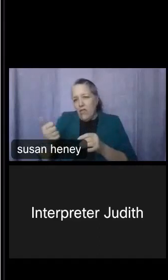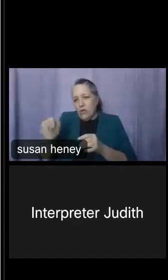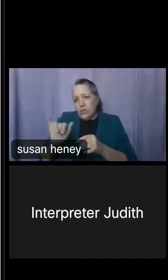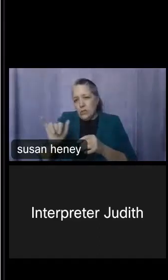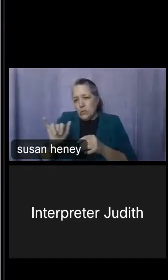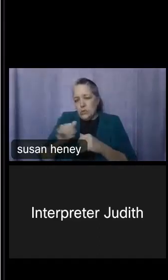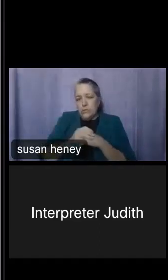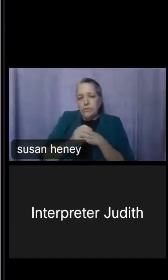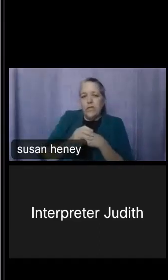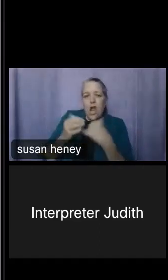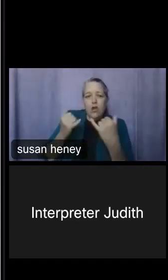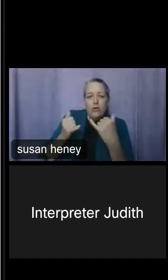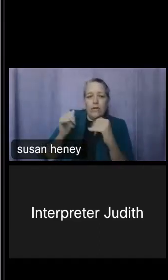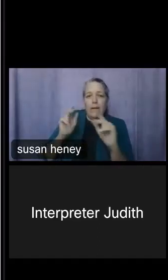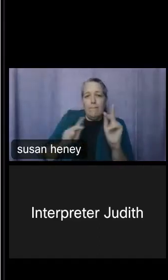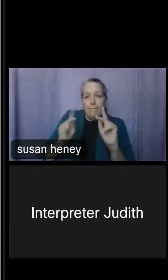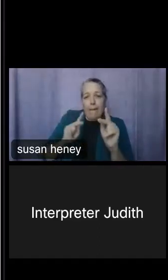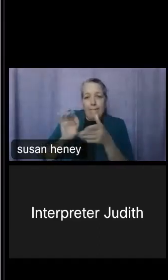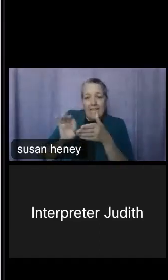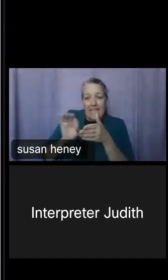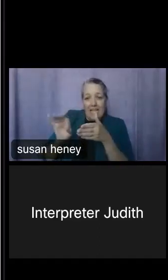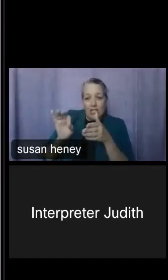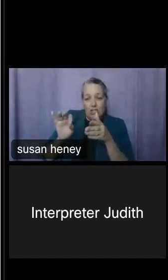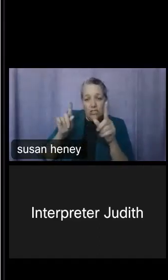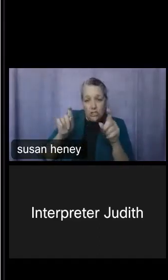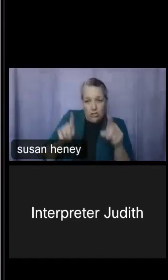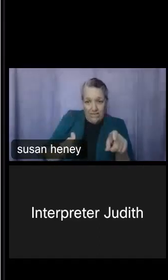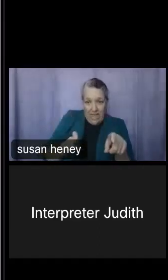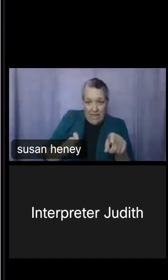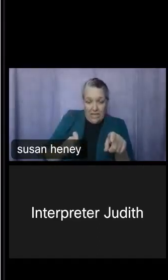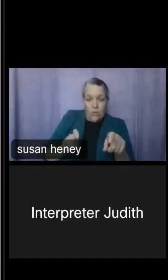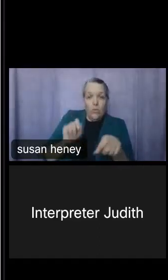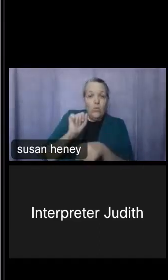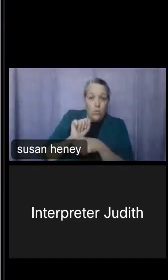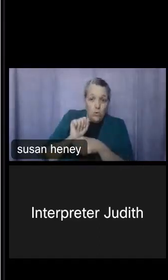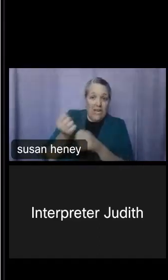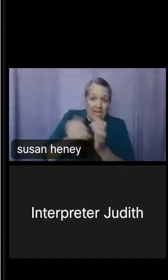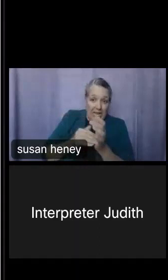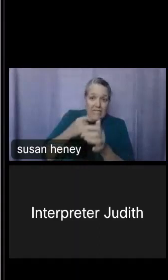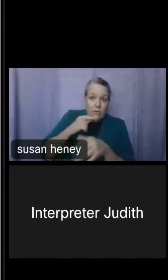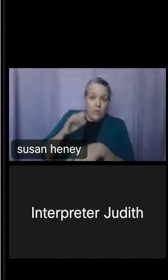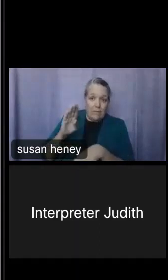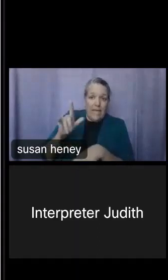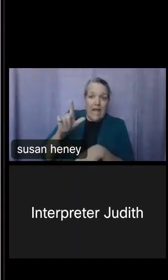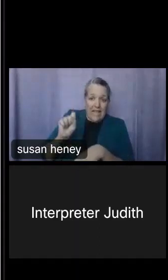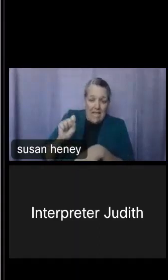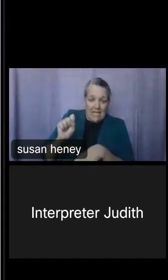population survey that I mentioned is a joint effort. It samples 60,000 occupied households